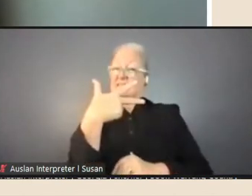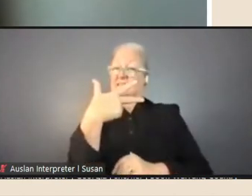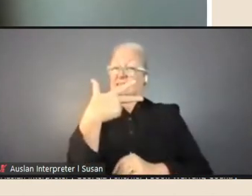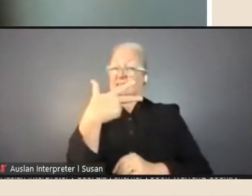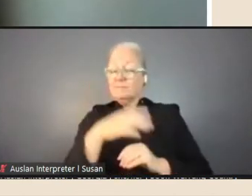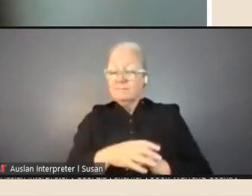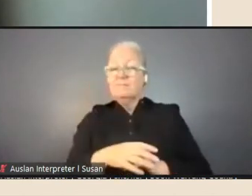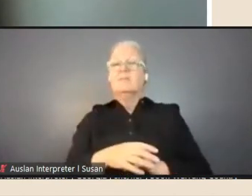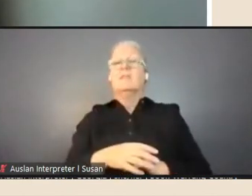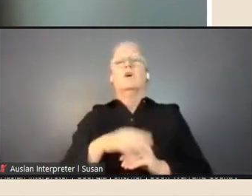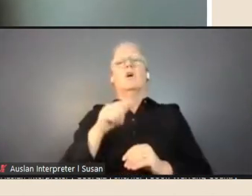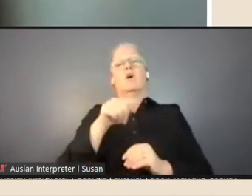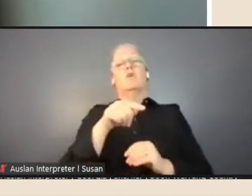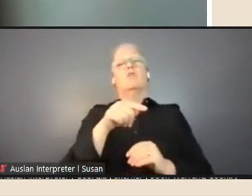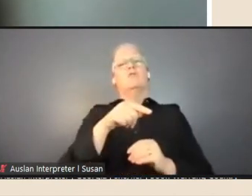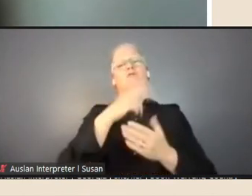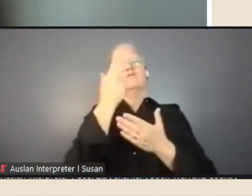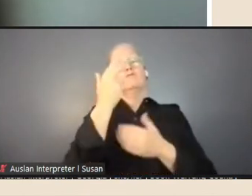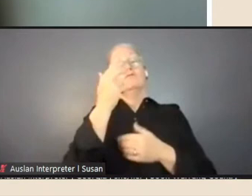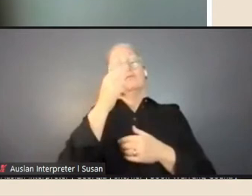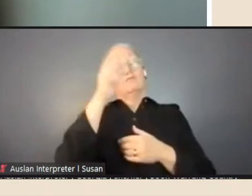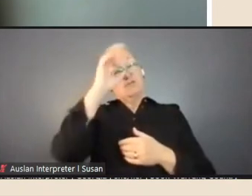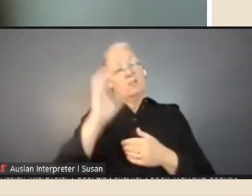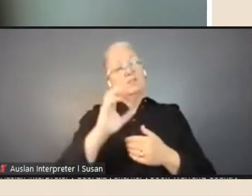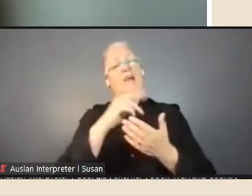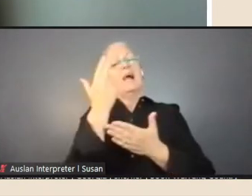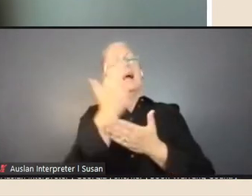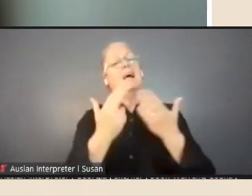regional Victorian artists and organisations is that they've often felt like programs like